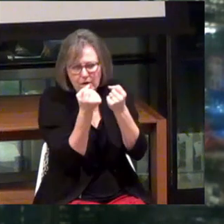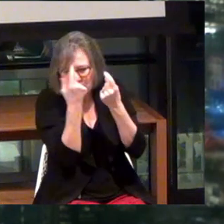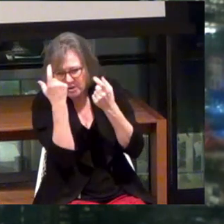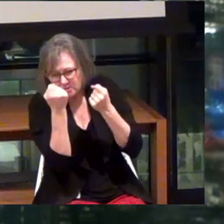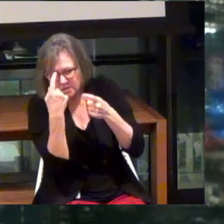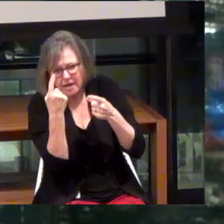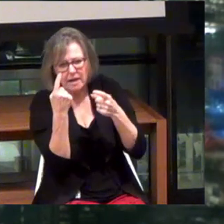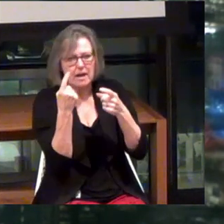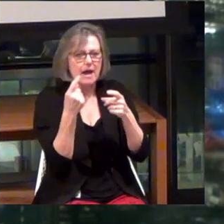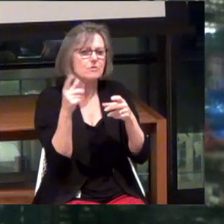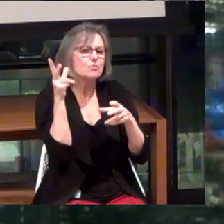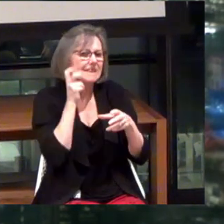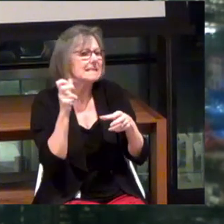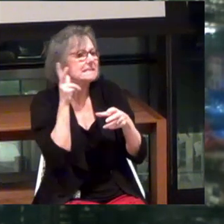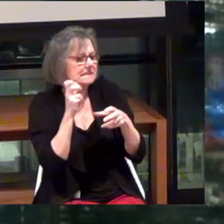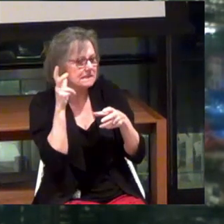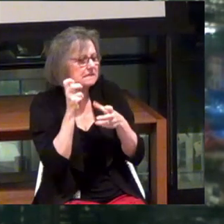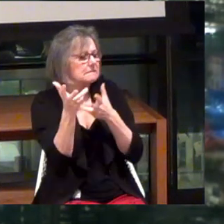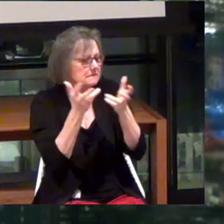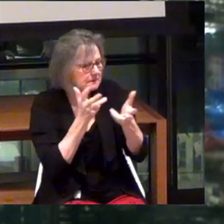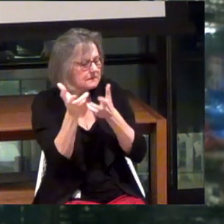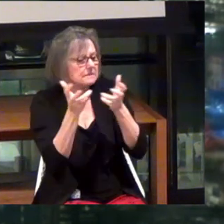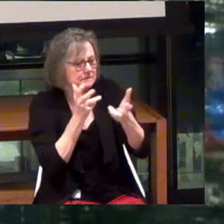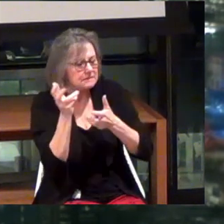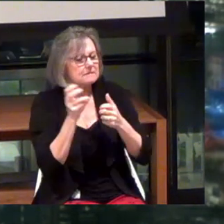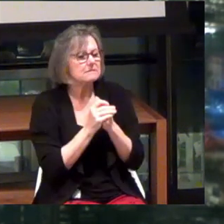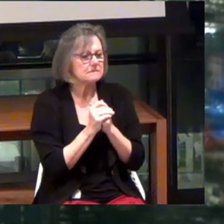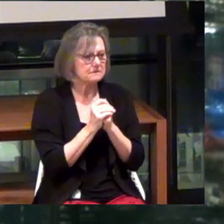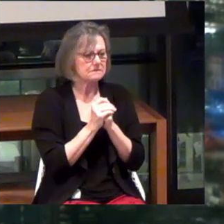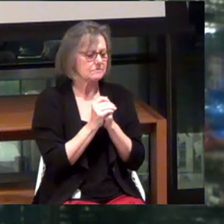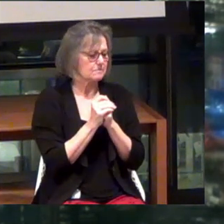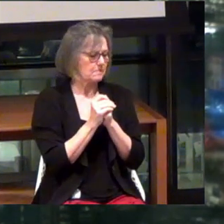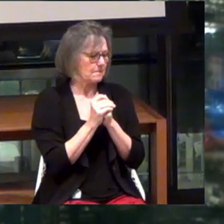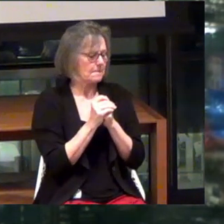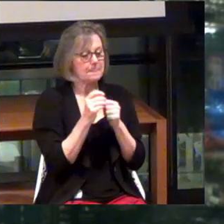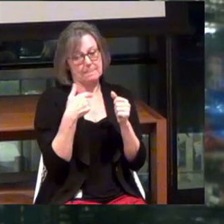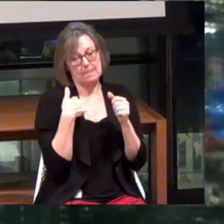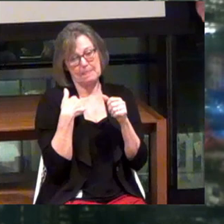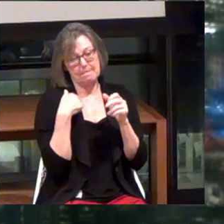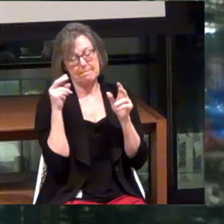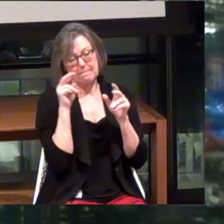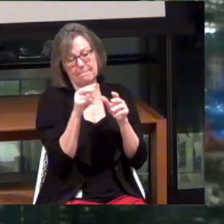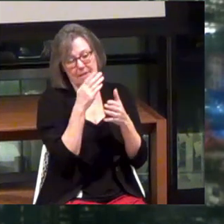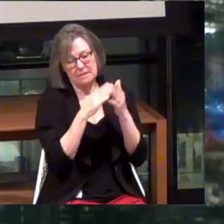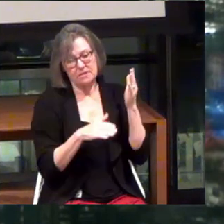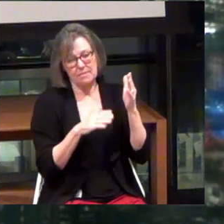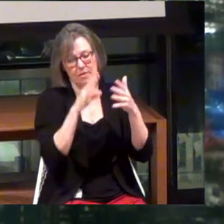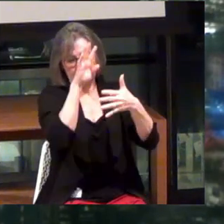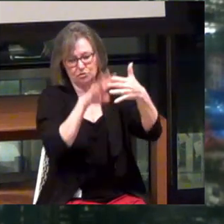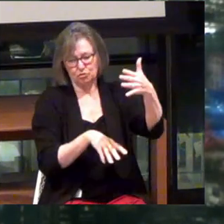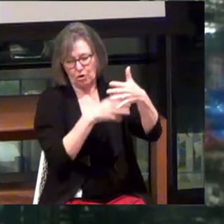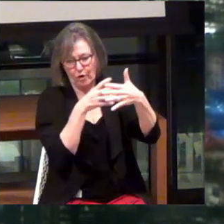and to listen, truly listen. But as I look at some of those charts, it's incredible.